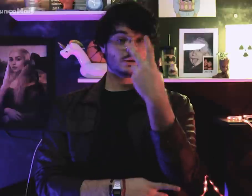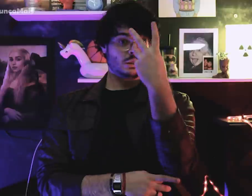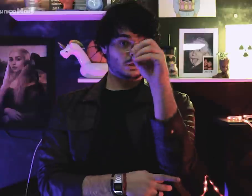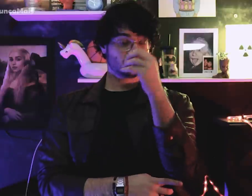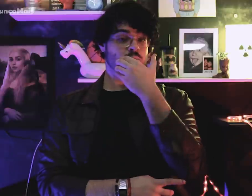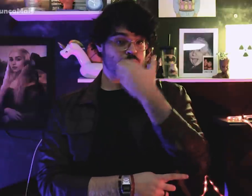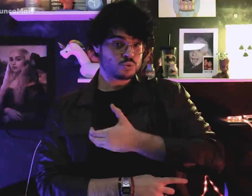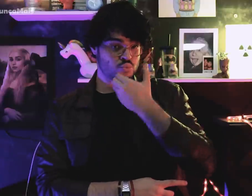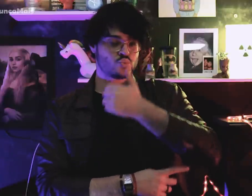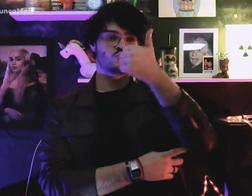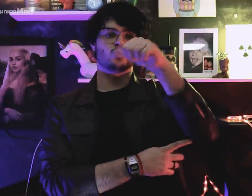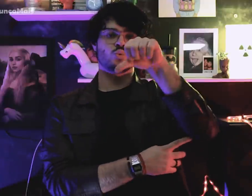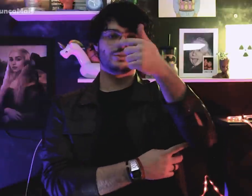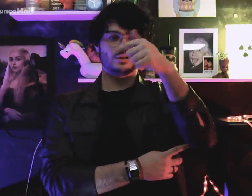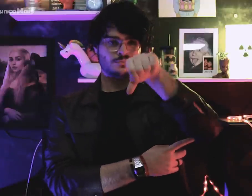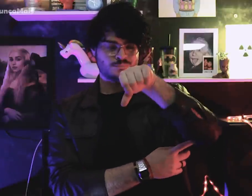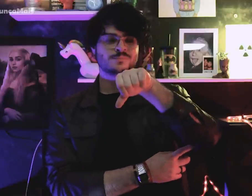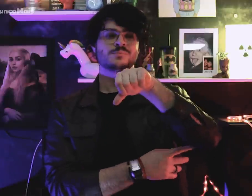Em 20 de dezembro de 1979,